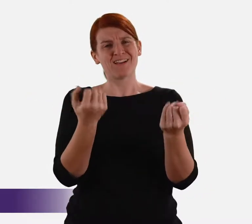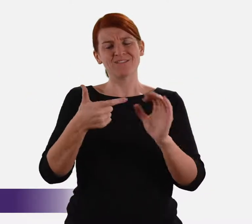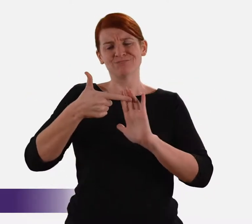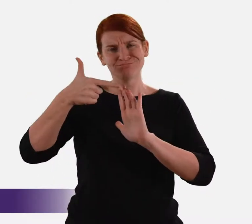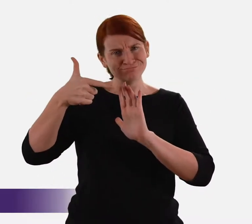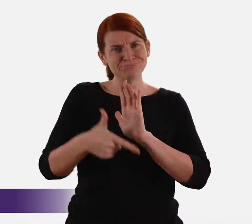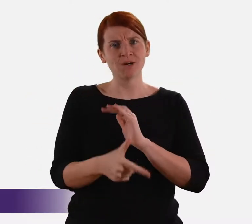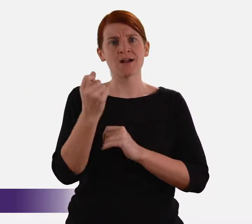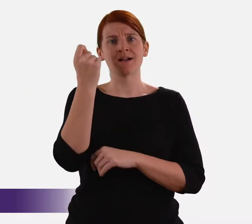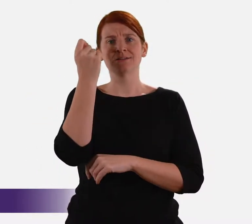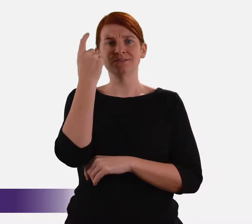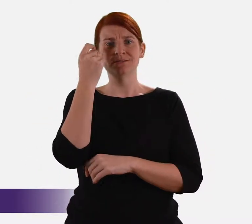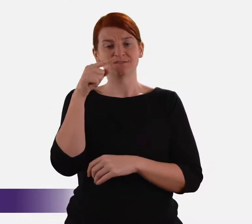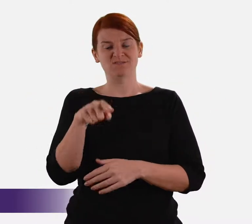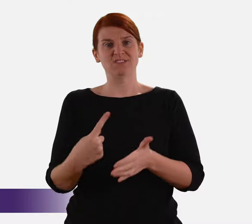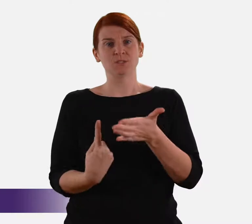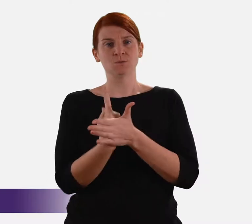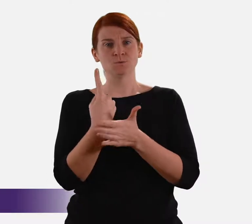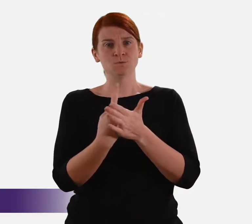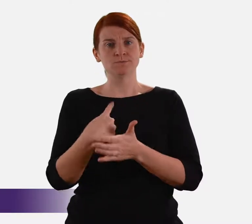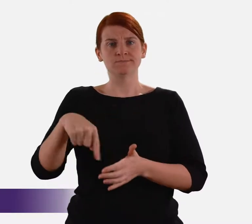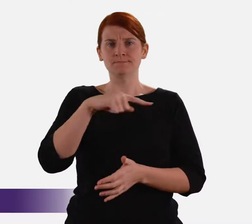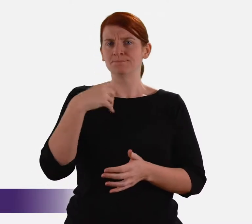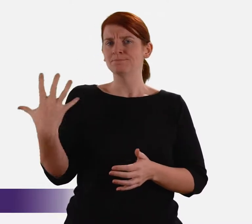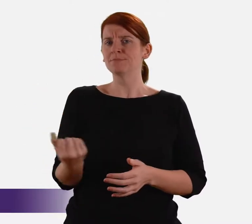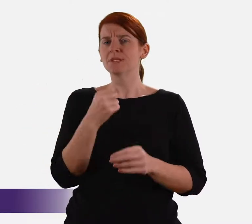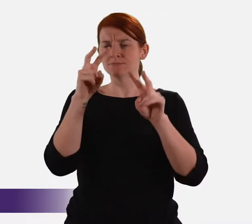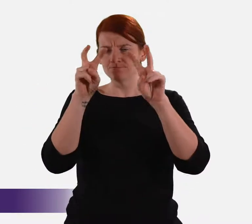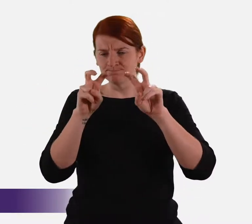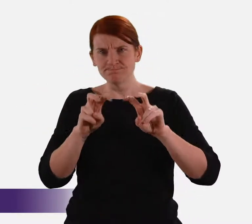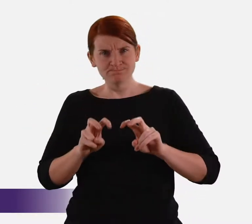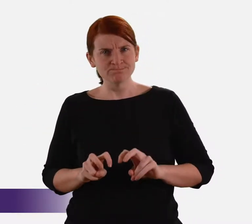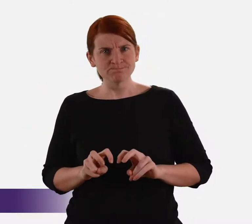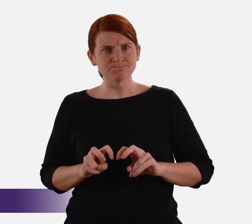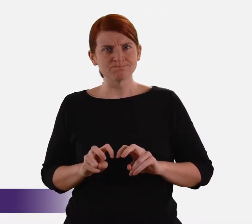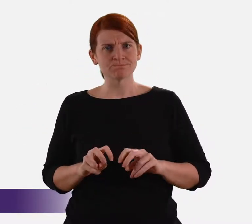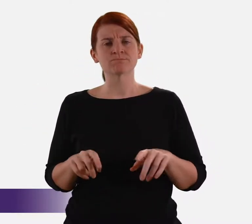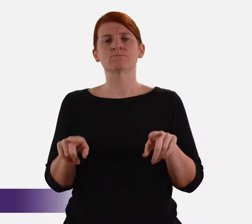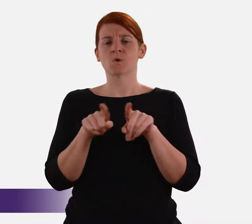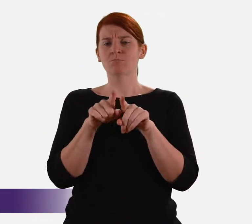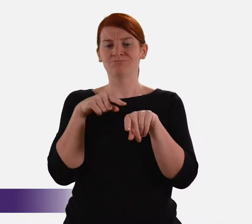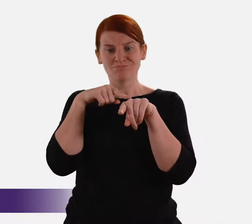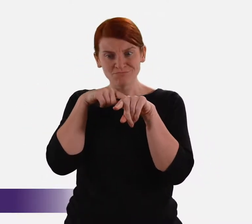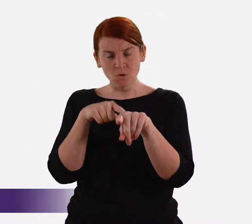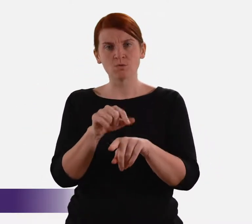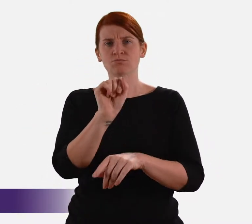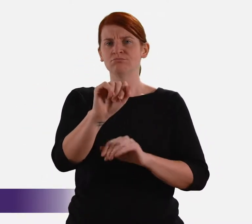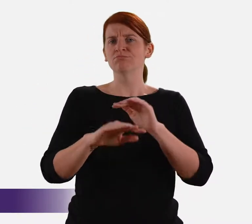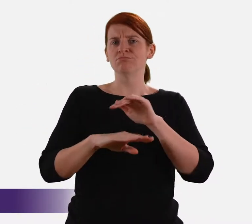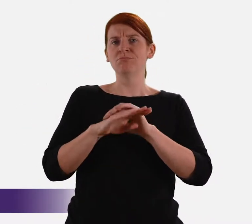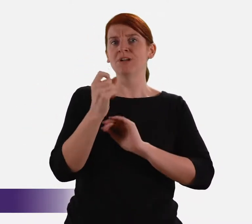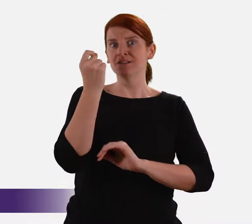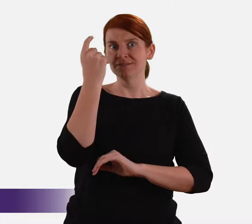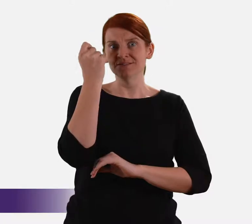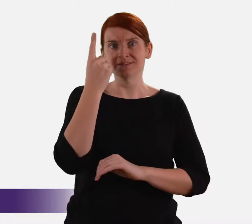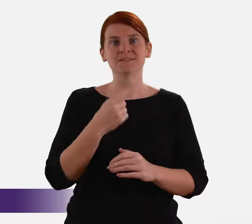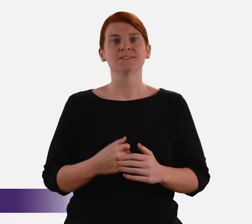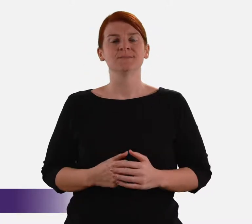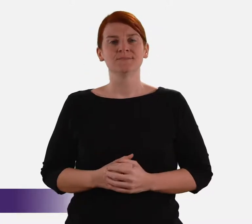You have a deep understanding of the issues we have to examine and we shall rely heavily on your understanding.